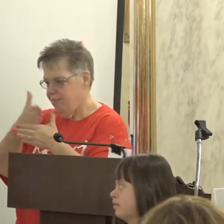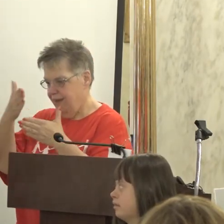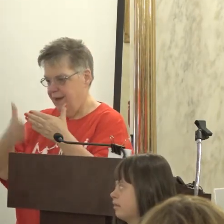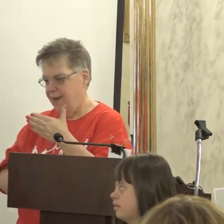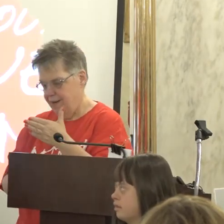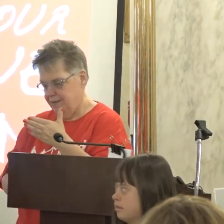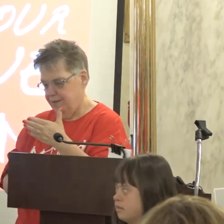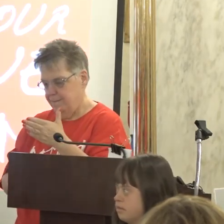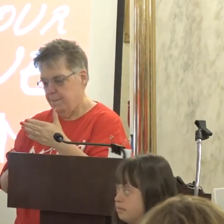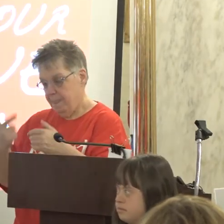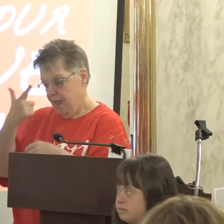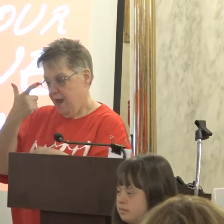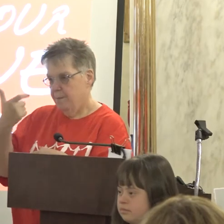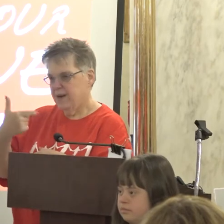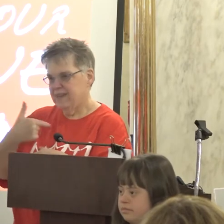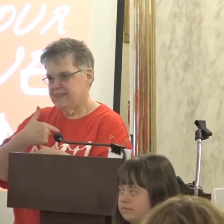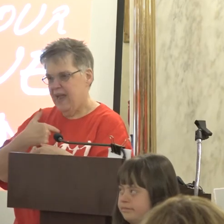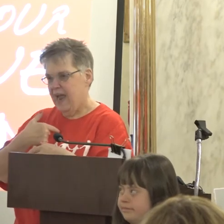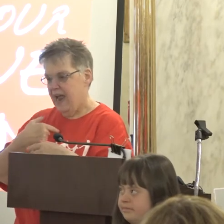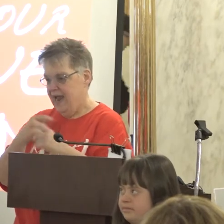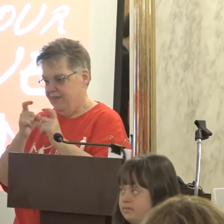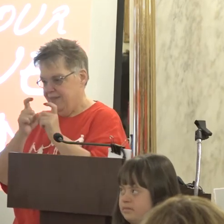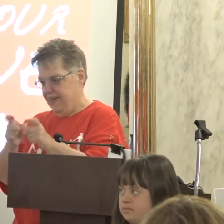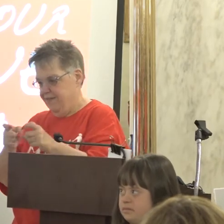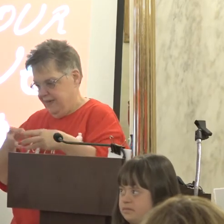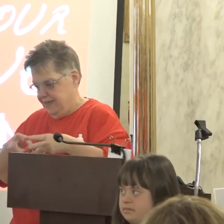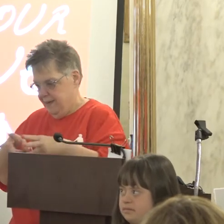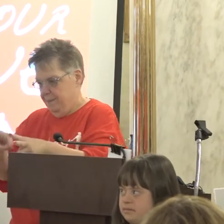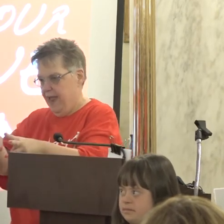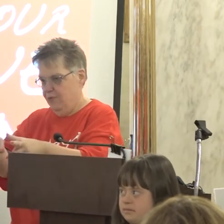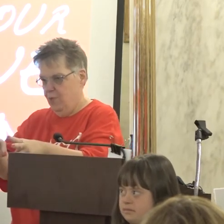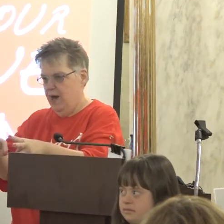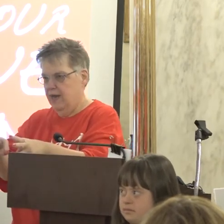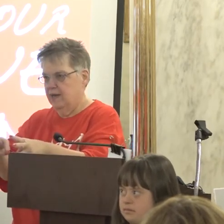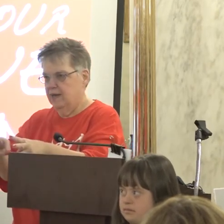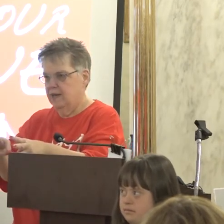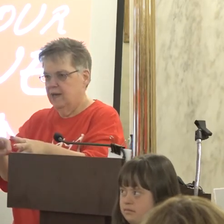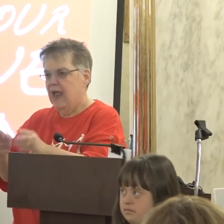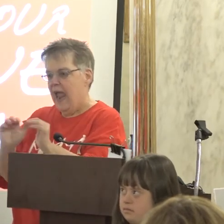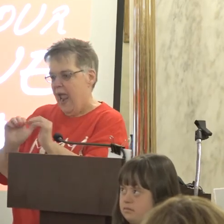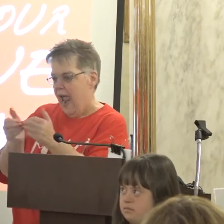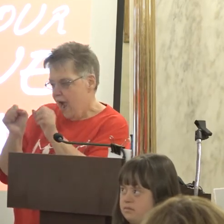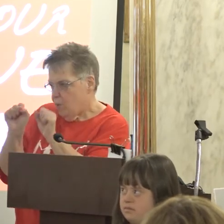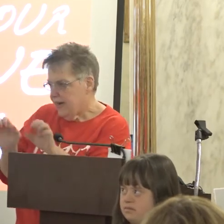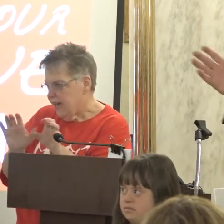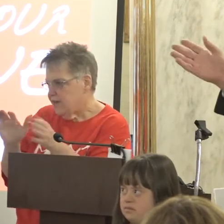Because I've given us a pathway a pathway how we can do it as all